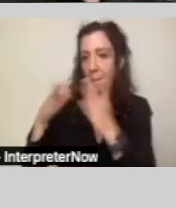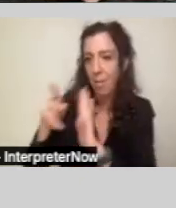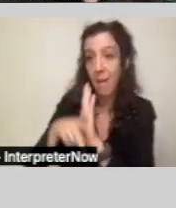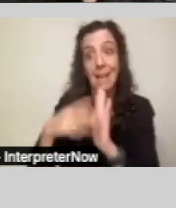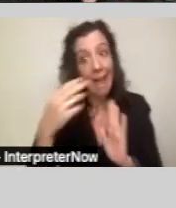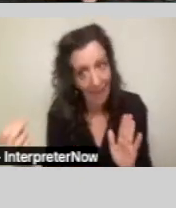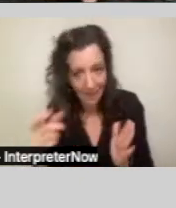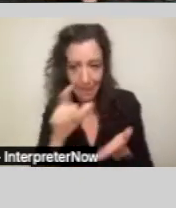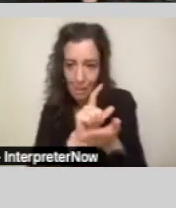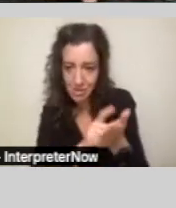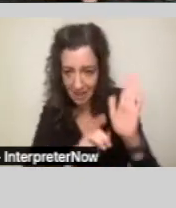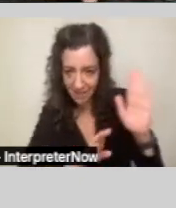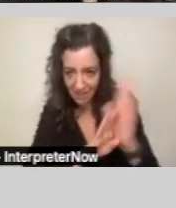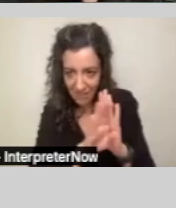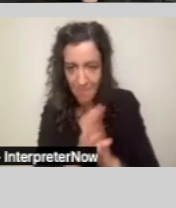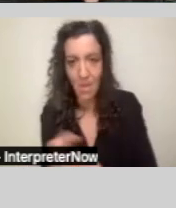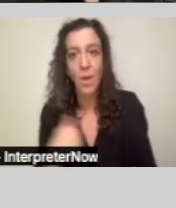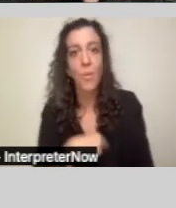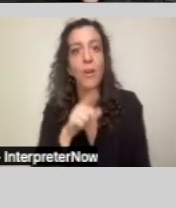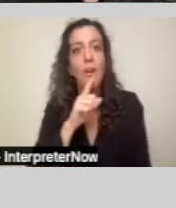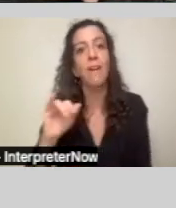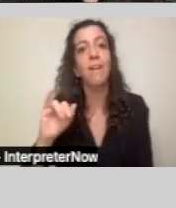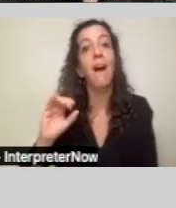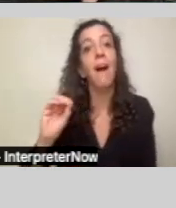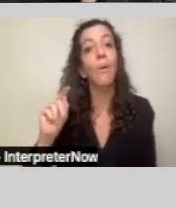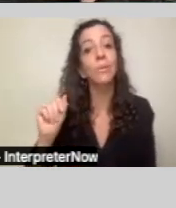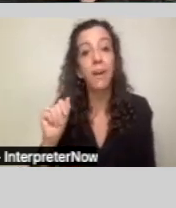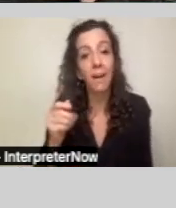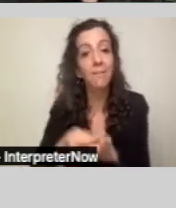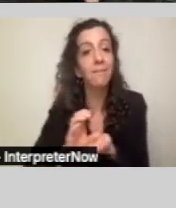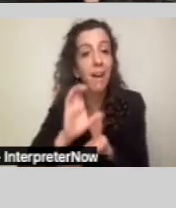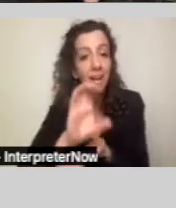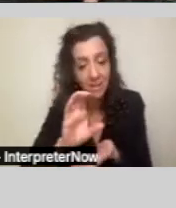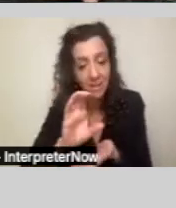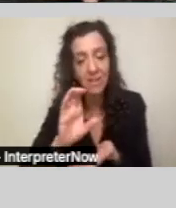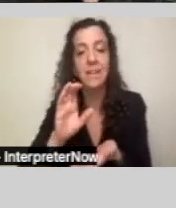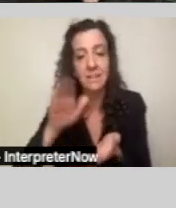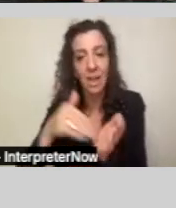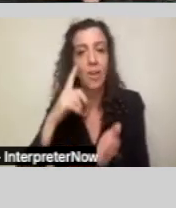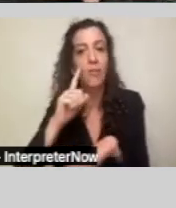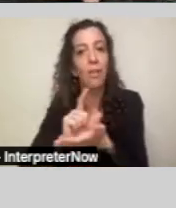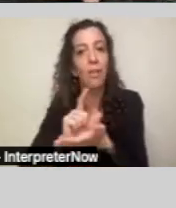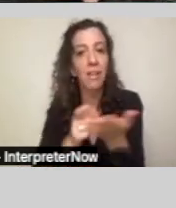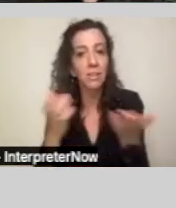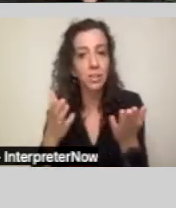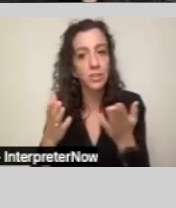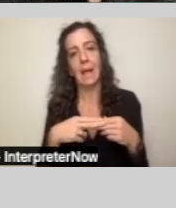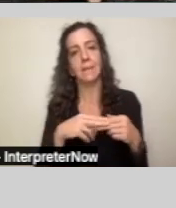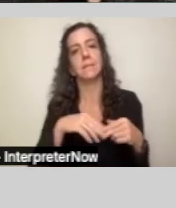We are an IOLTA-funded support center for legal services providers throughout the state of California.